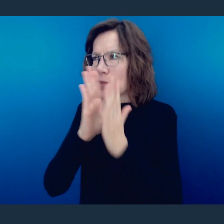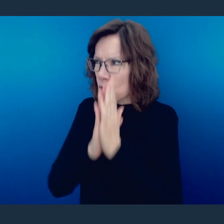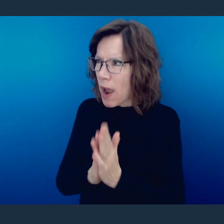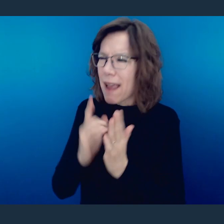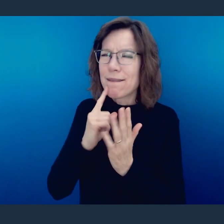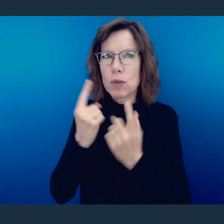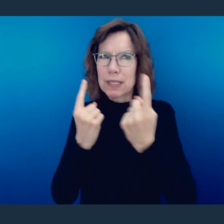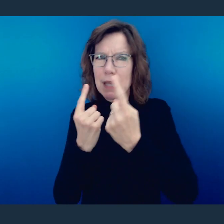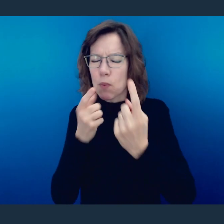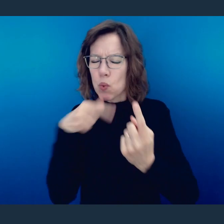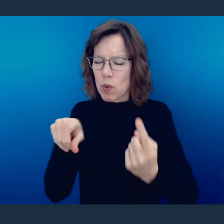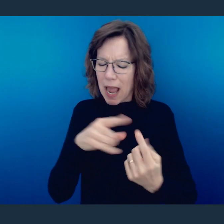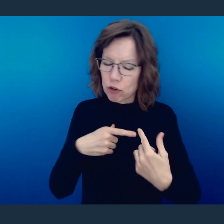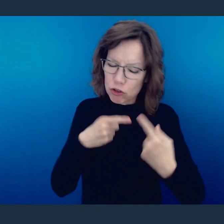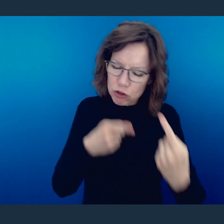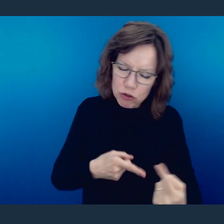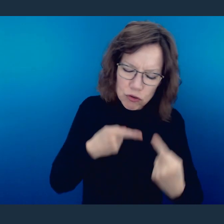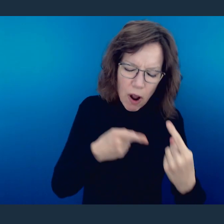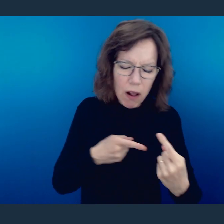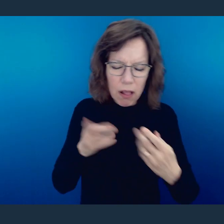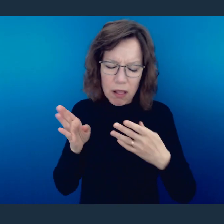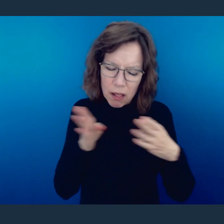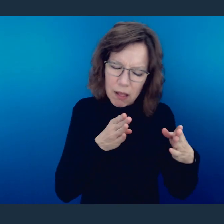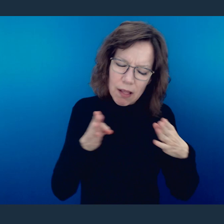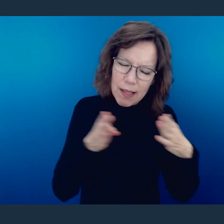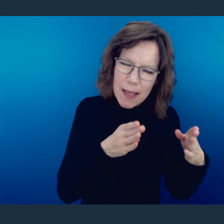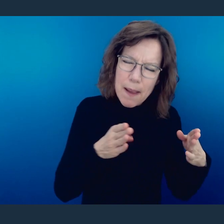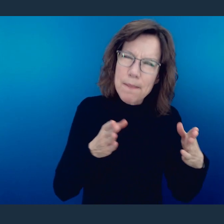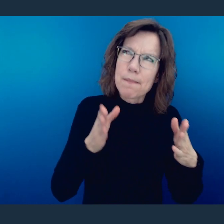their walk, and maybe even has turned away but now wants to return to You. I pray now